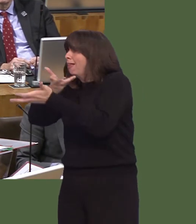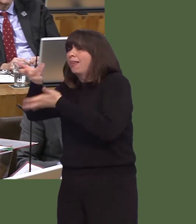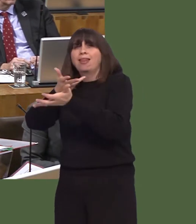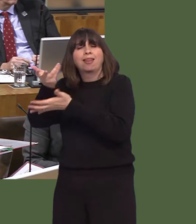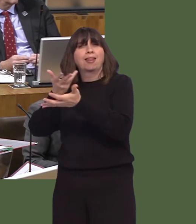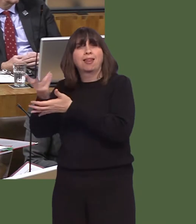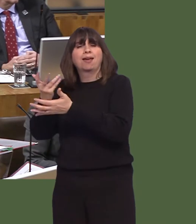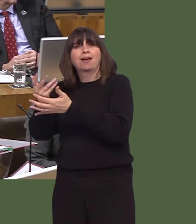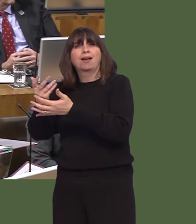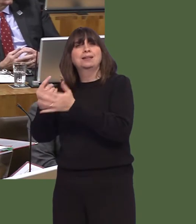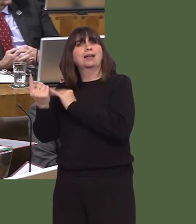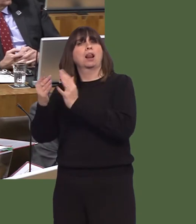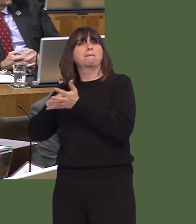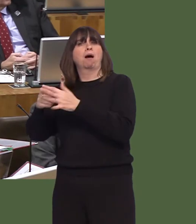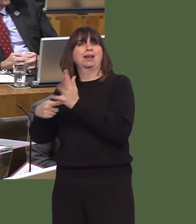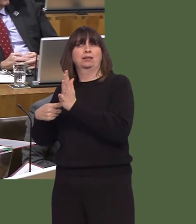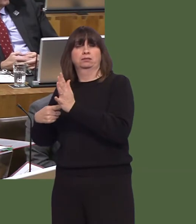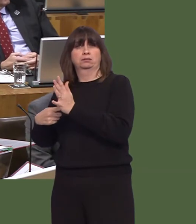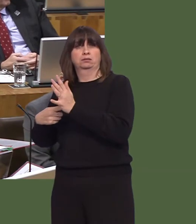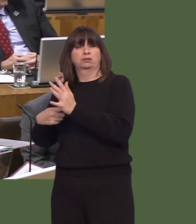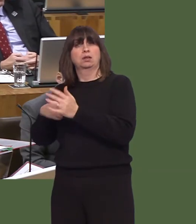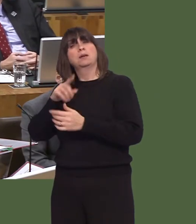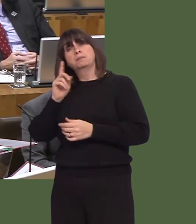We already have a great deal of convergence with it.